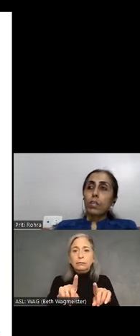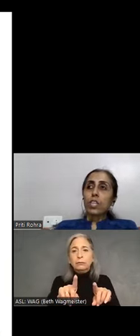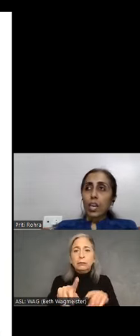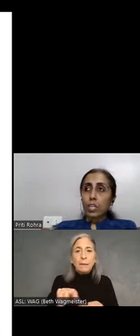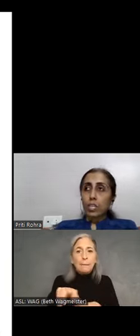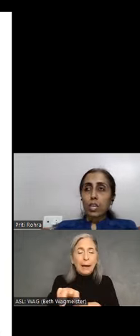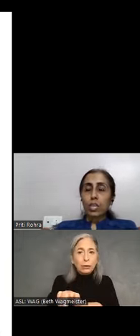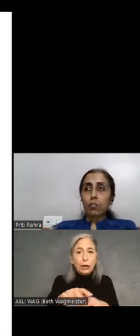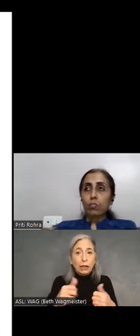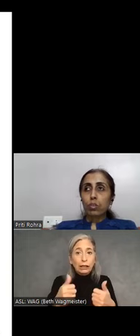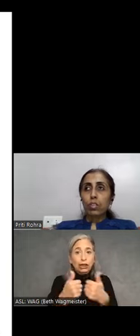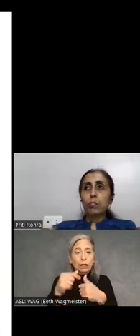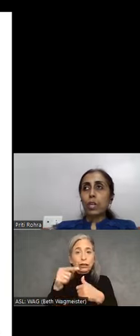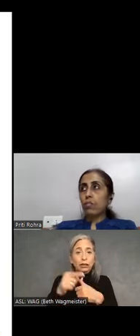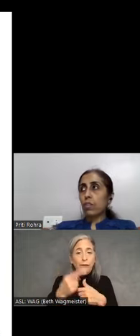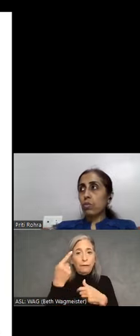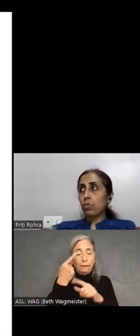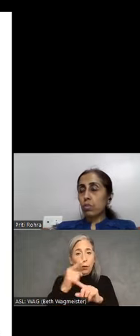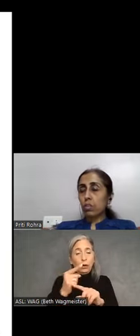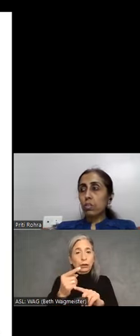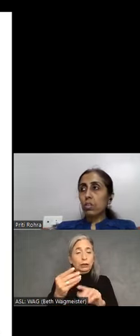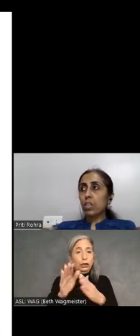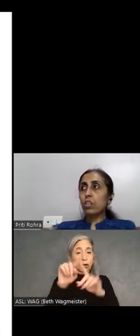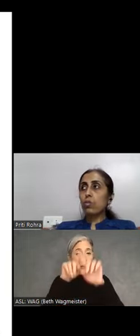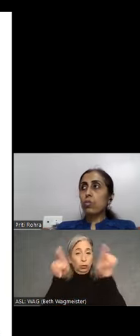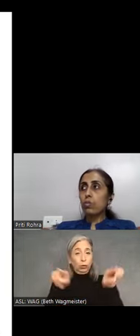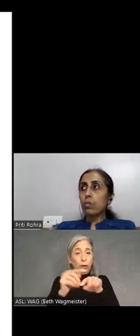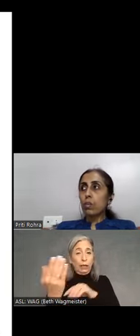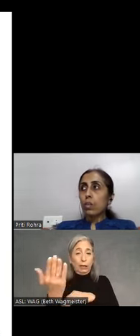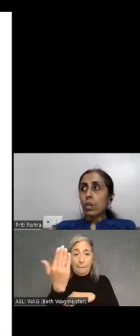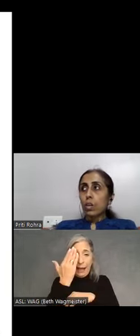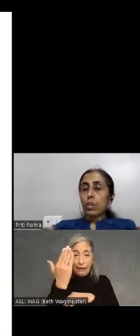the challenge that comes for screen magnifier users is they need to,